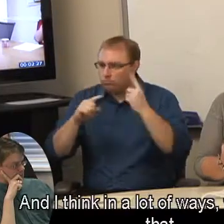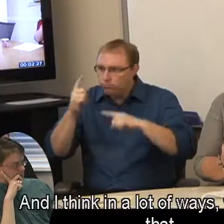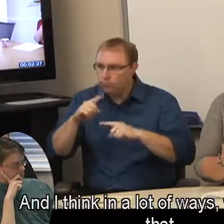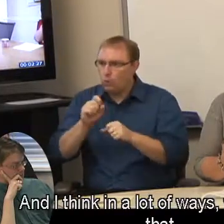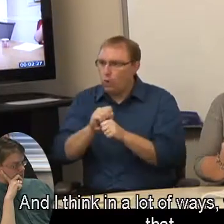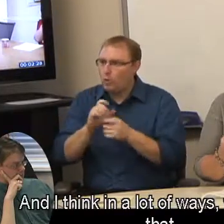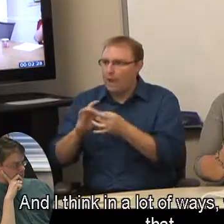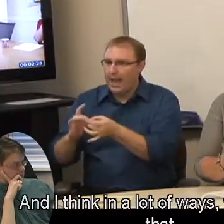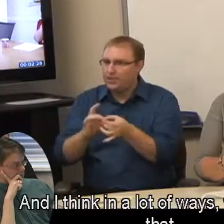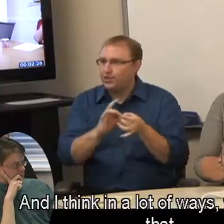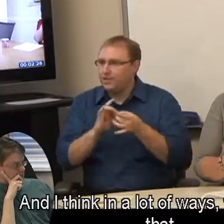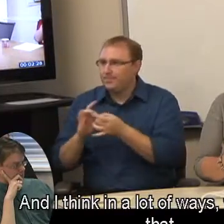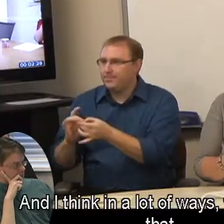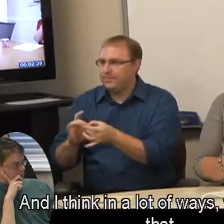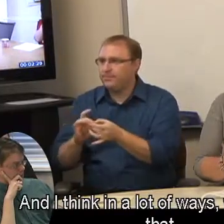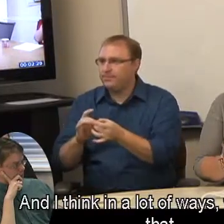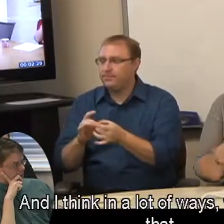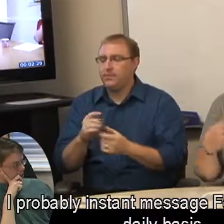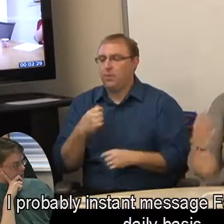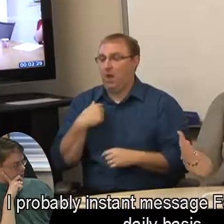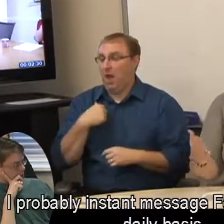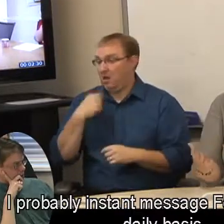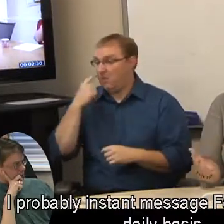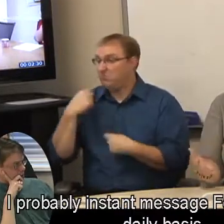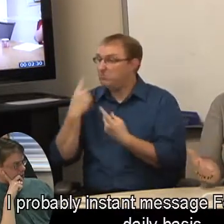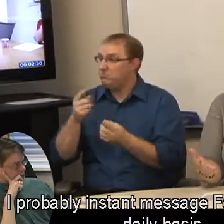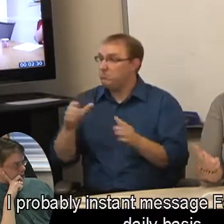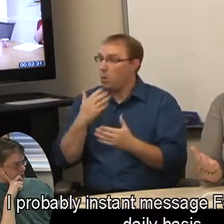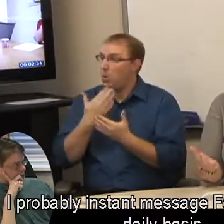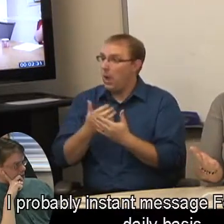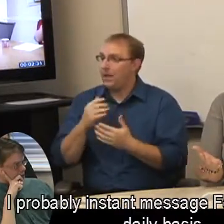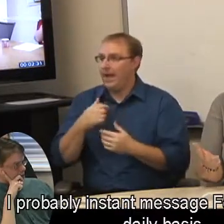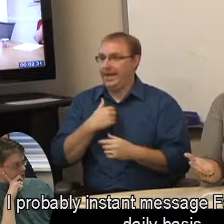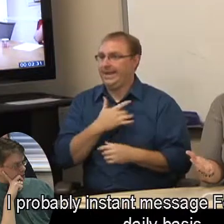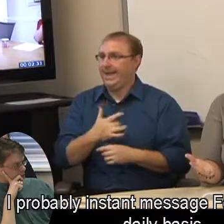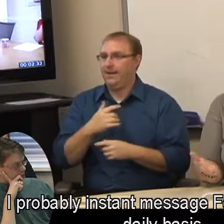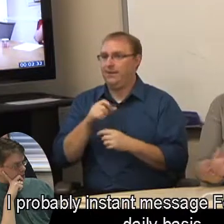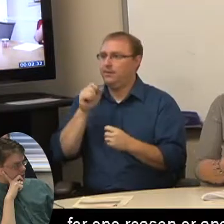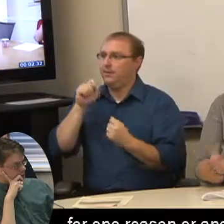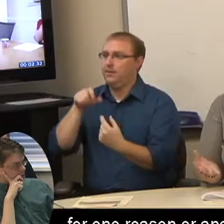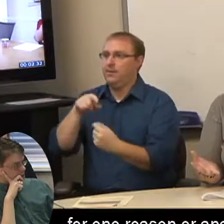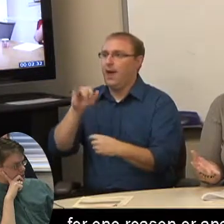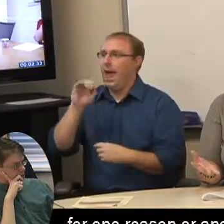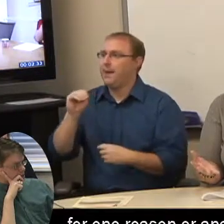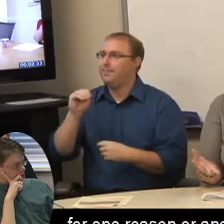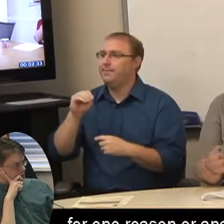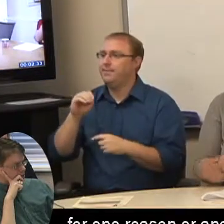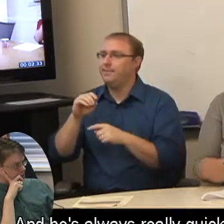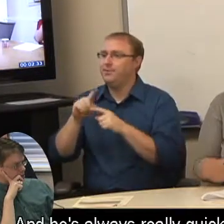And I think in a lot of ways, we've done that. I probably instant message Fernando on a daily basis for one reason or another.